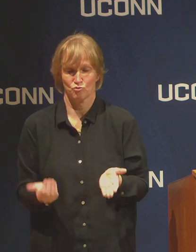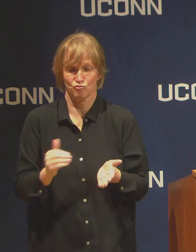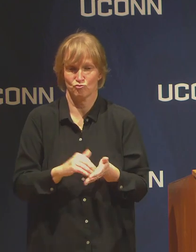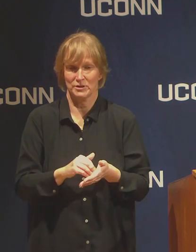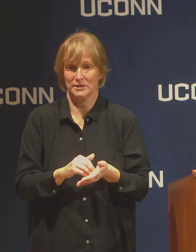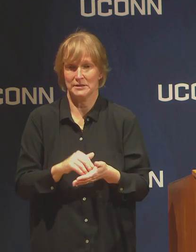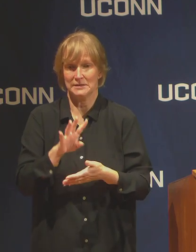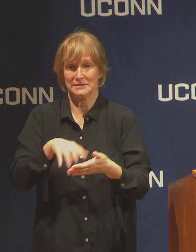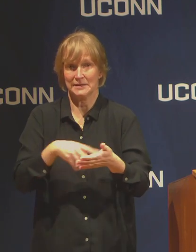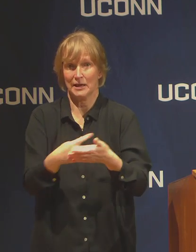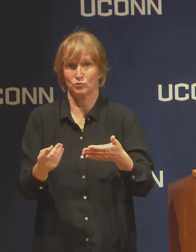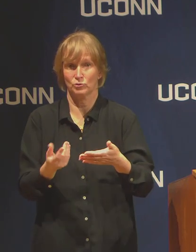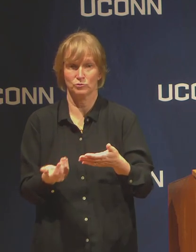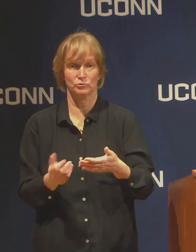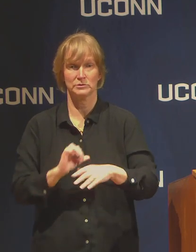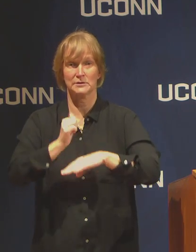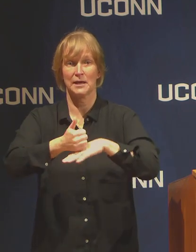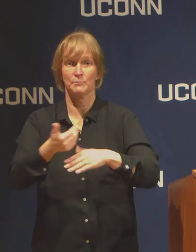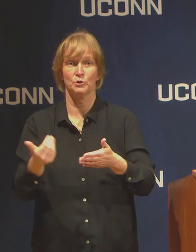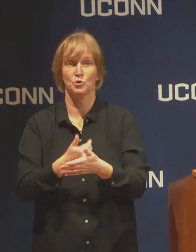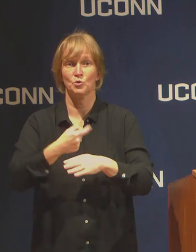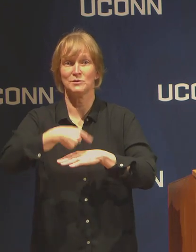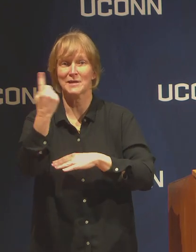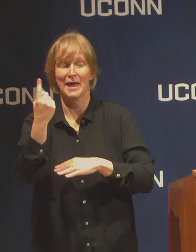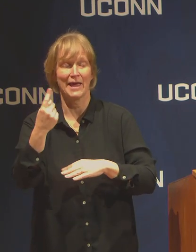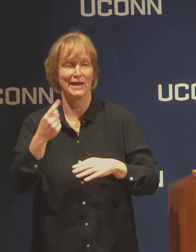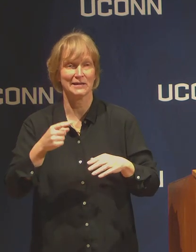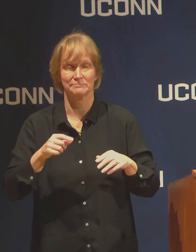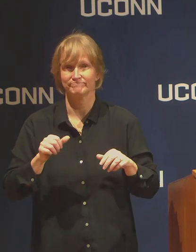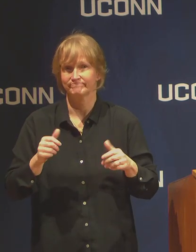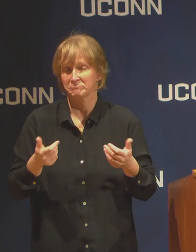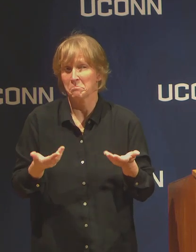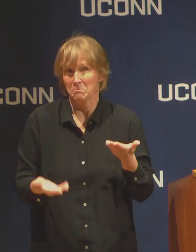now given the uncertainties. It may be possible later,